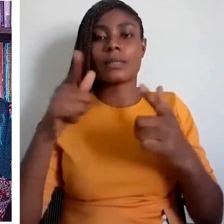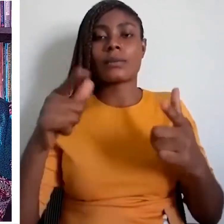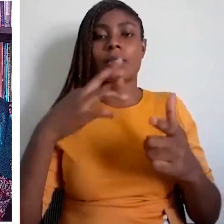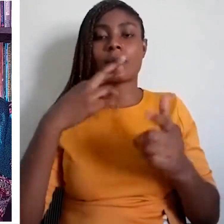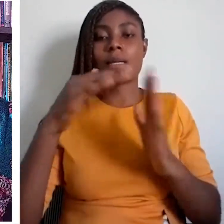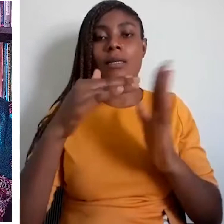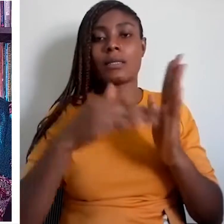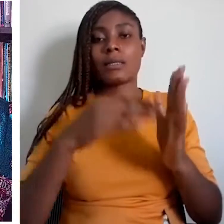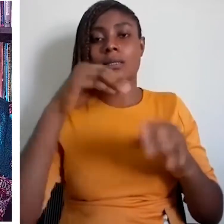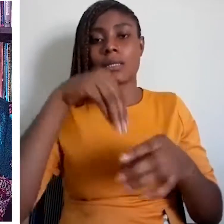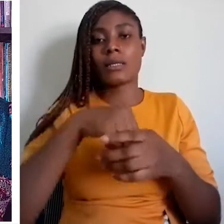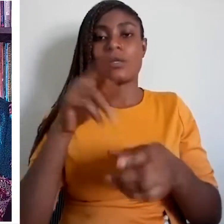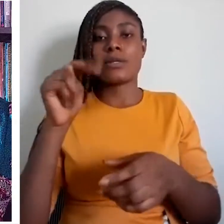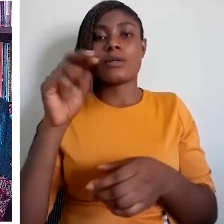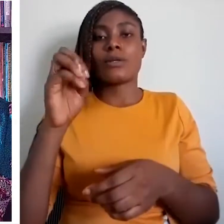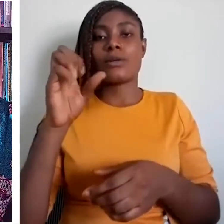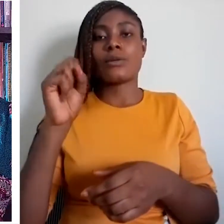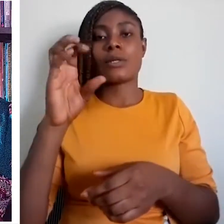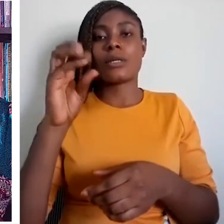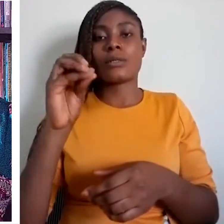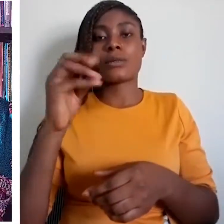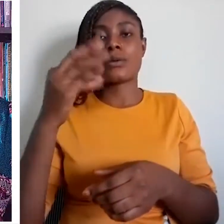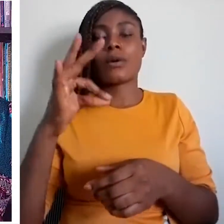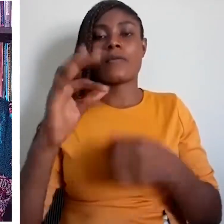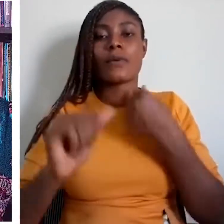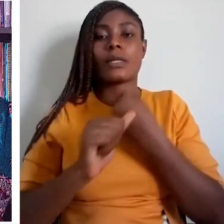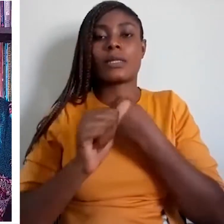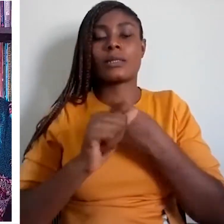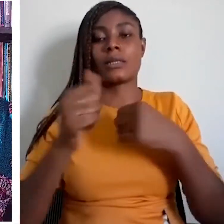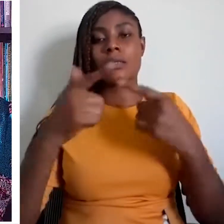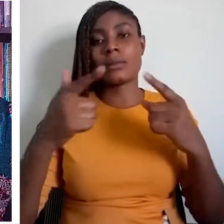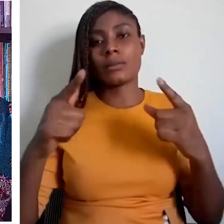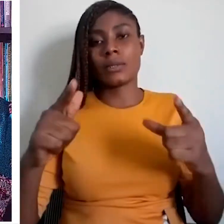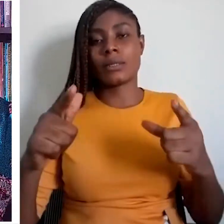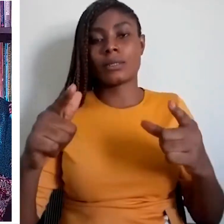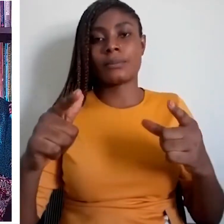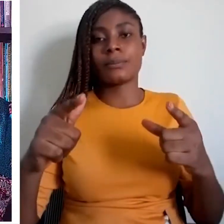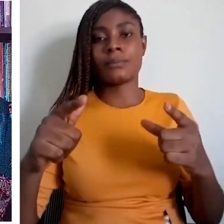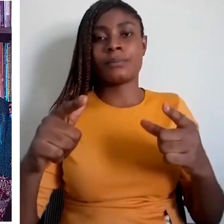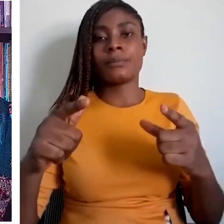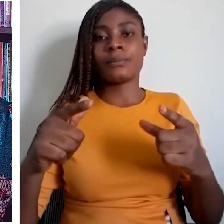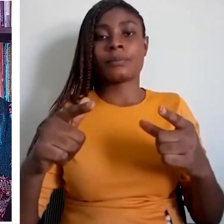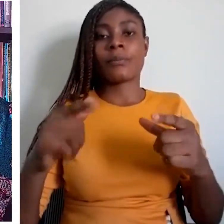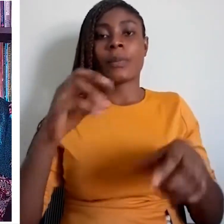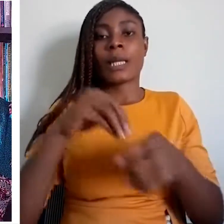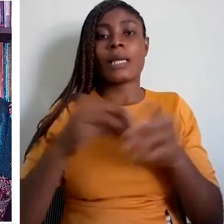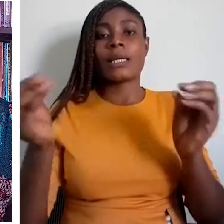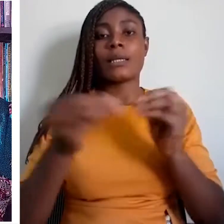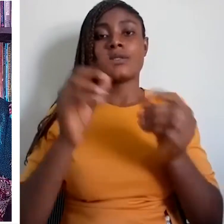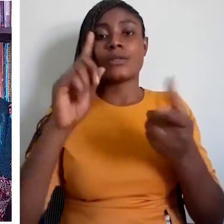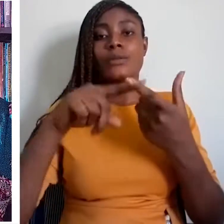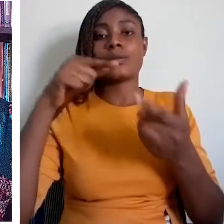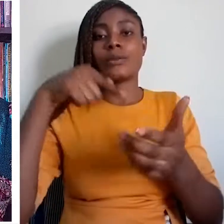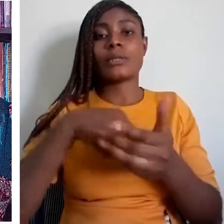A typical scenario in the countries is that a colonial language is the official language.